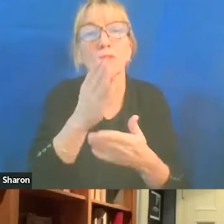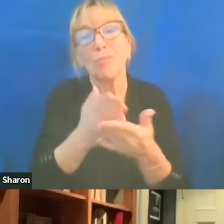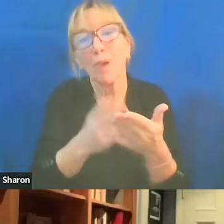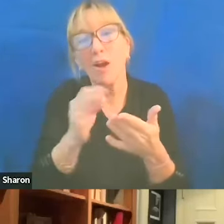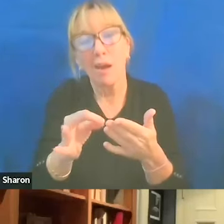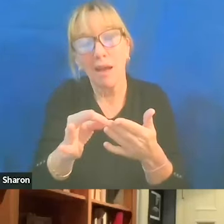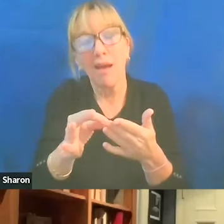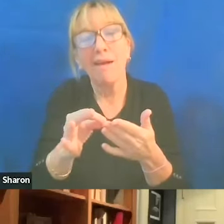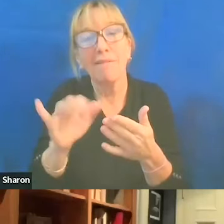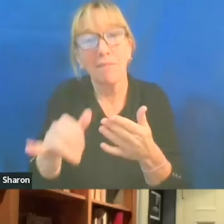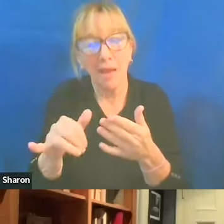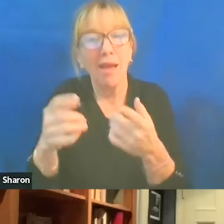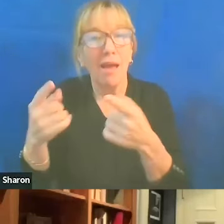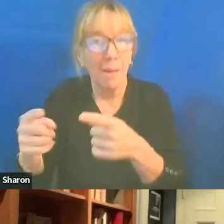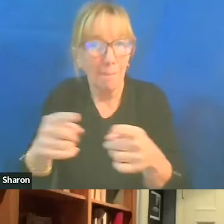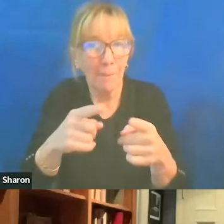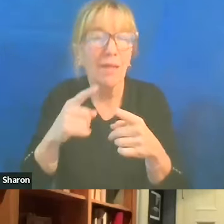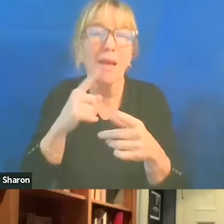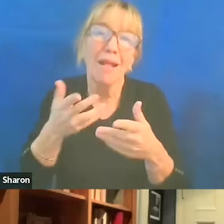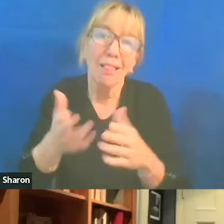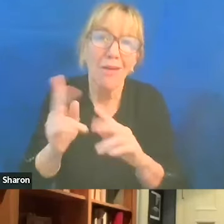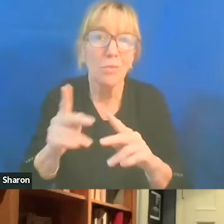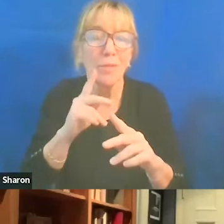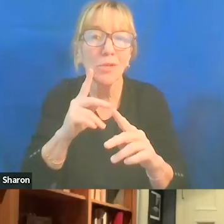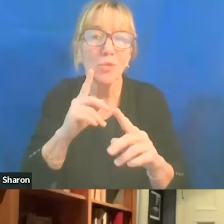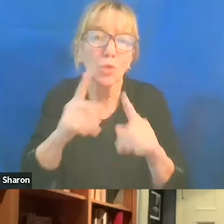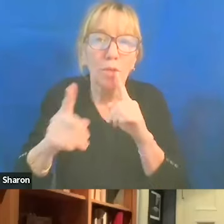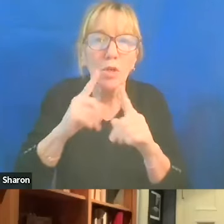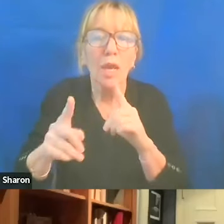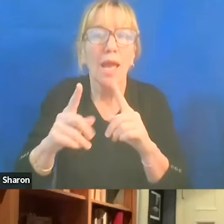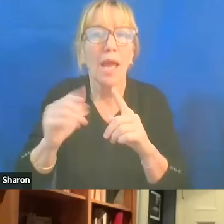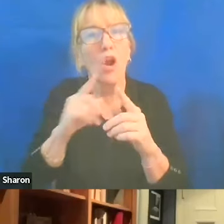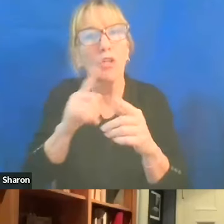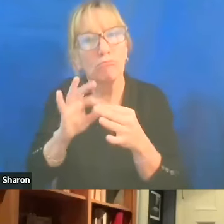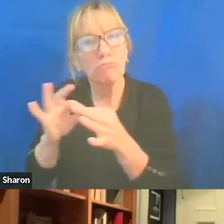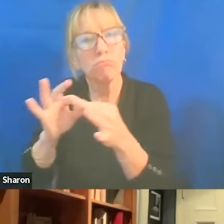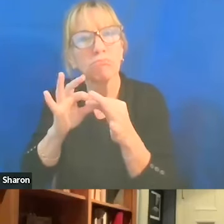It allows people to communicate and build sense of community. But I think it also gives an opportunity